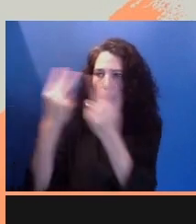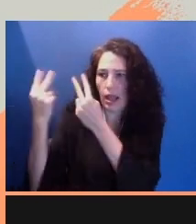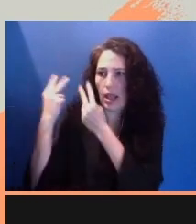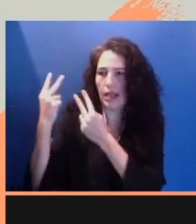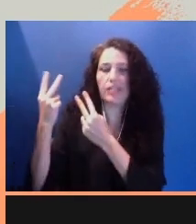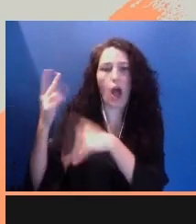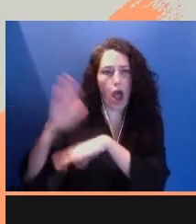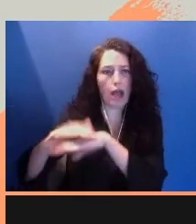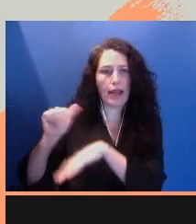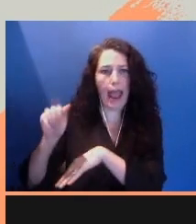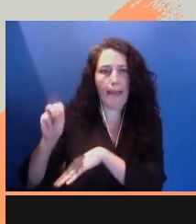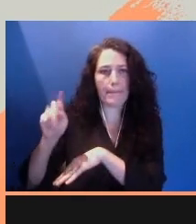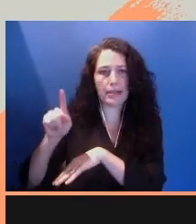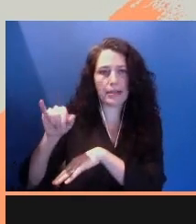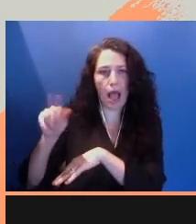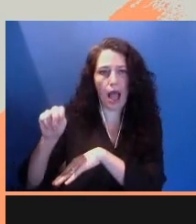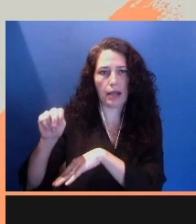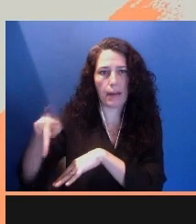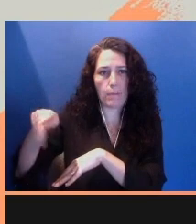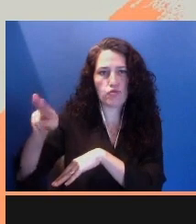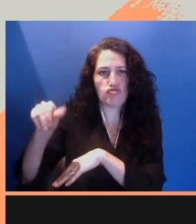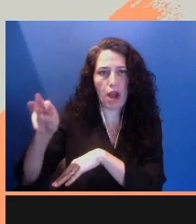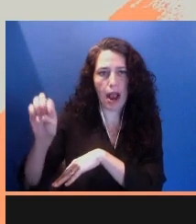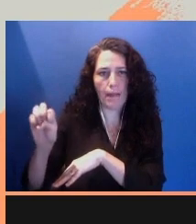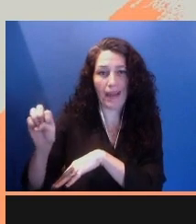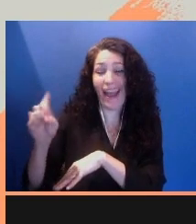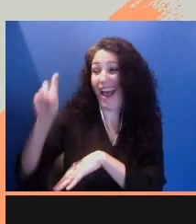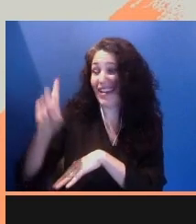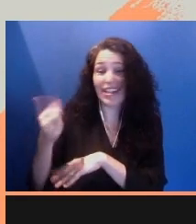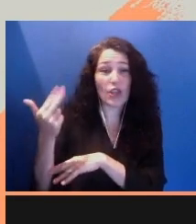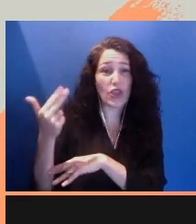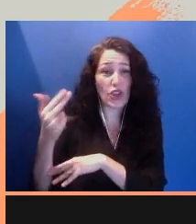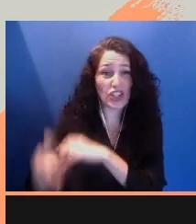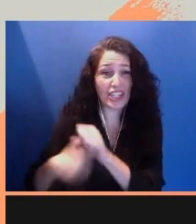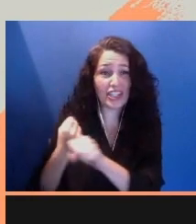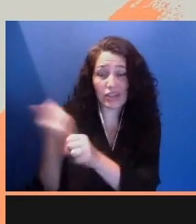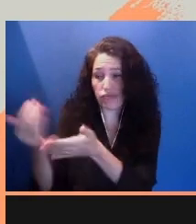It took 13 years to cobble together all my funding for my independent film while I produced,